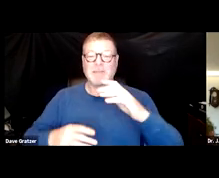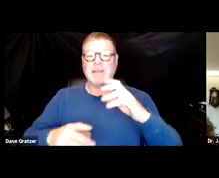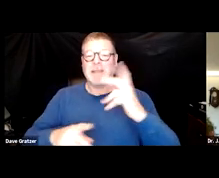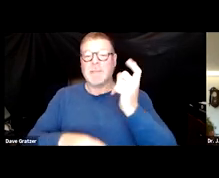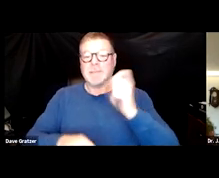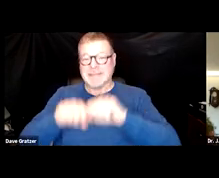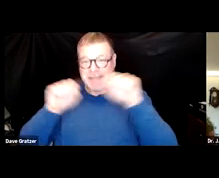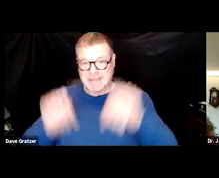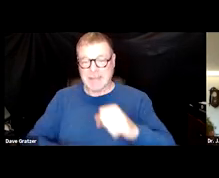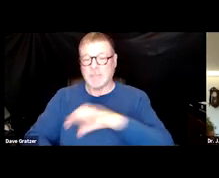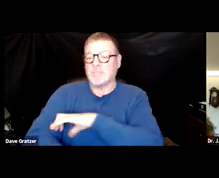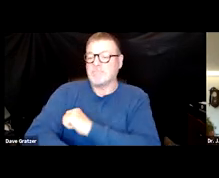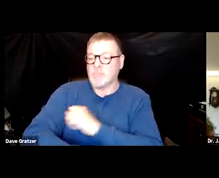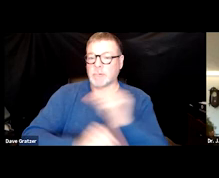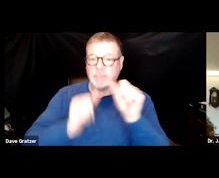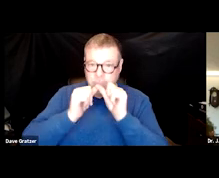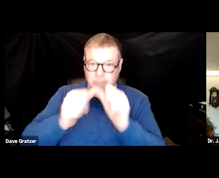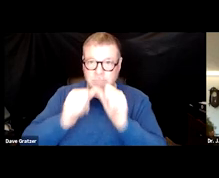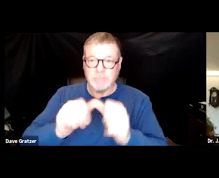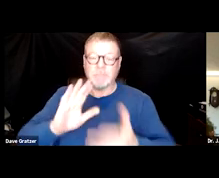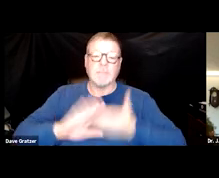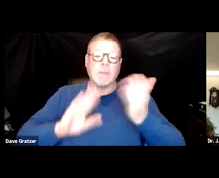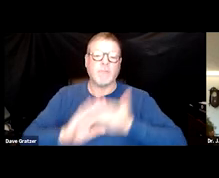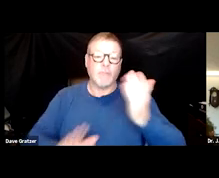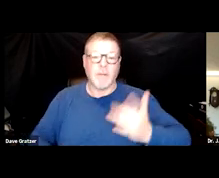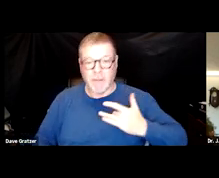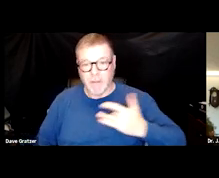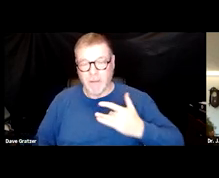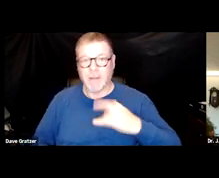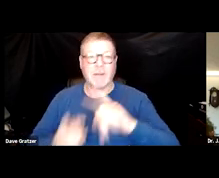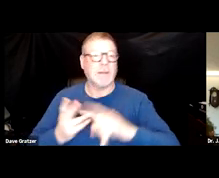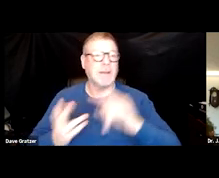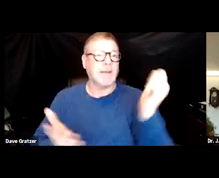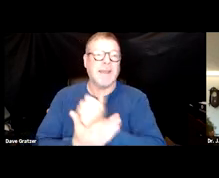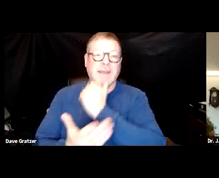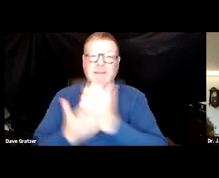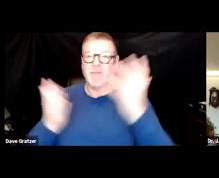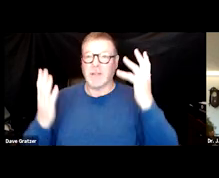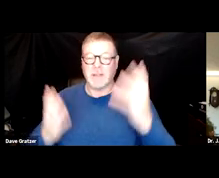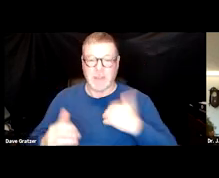It keeps our blood pressure up. It runs our heart rate. It does everything that we do, breathing.